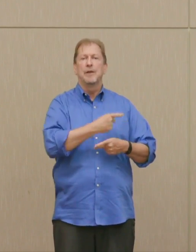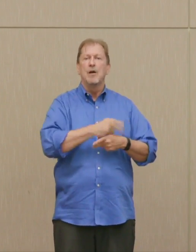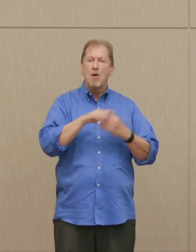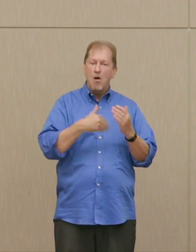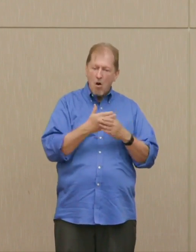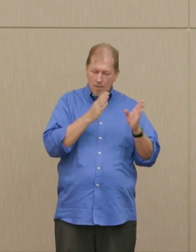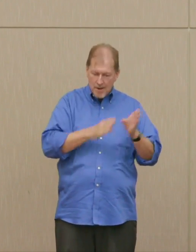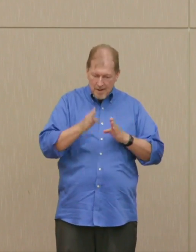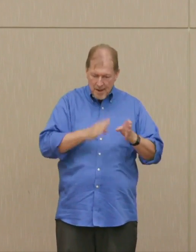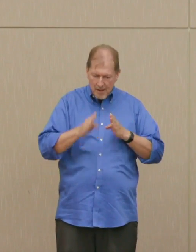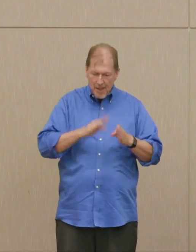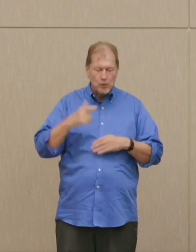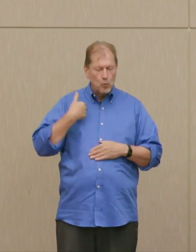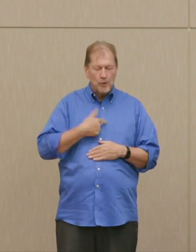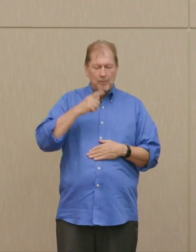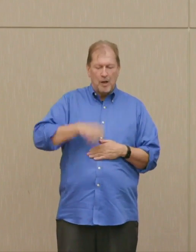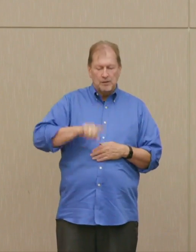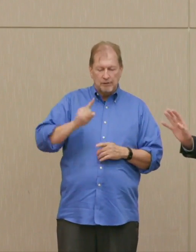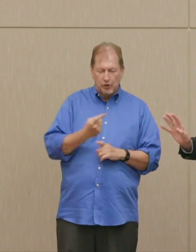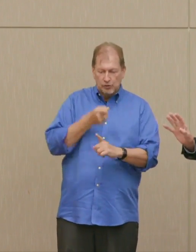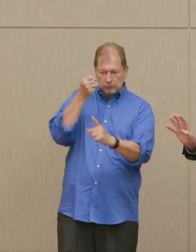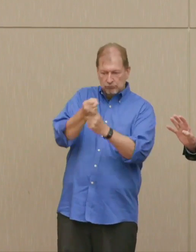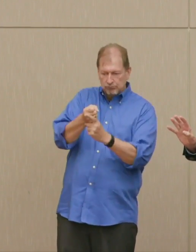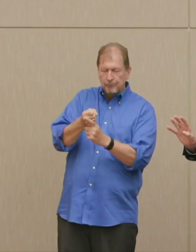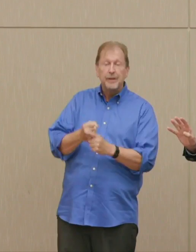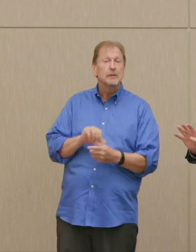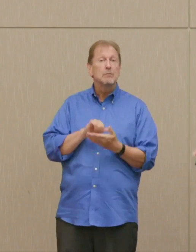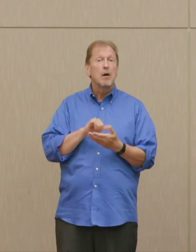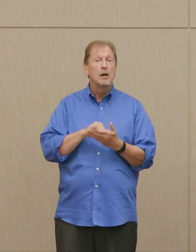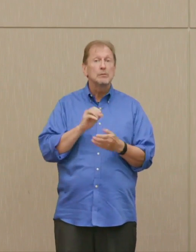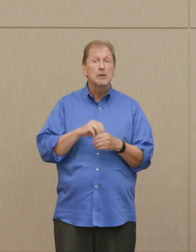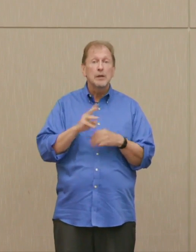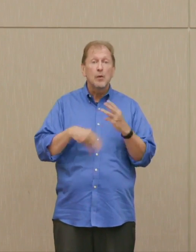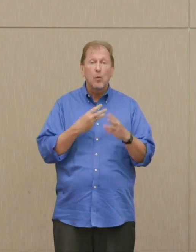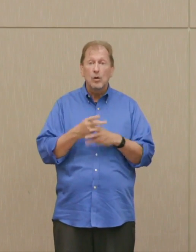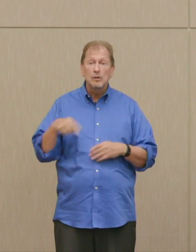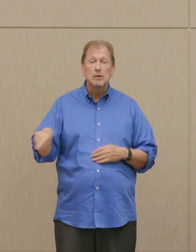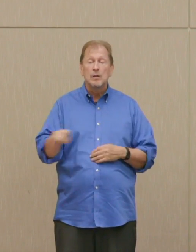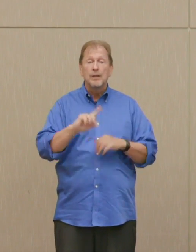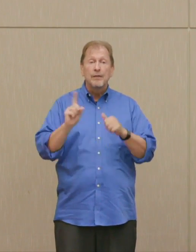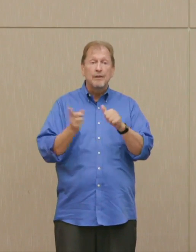There is no circumstances whatever in the world in which first use of nuclear weapons,